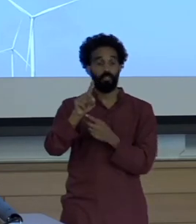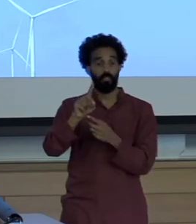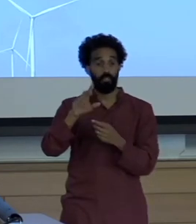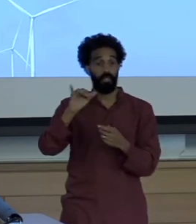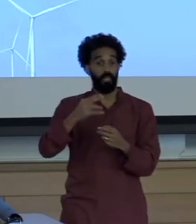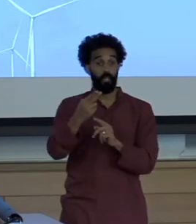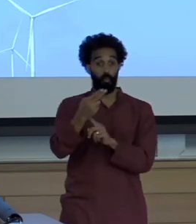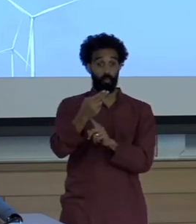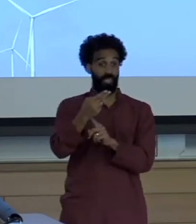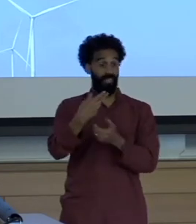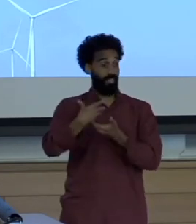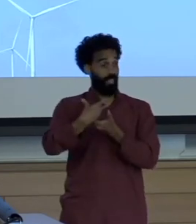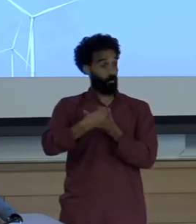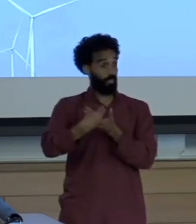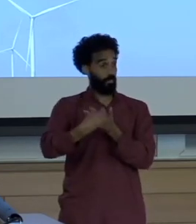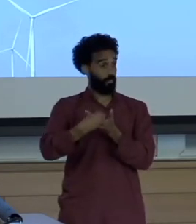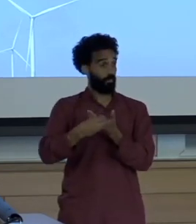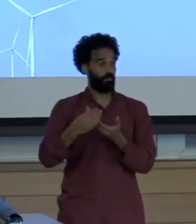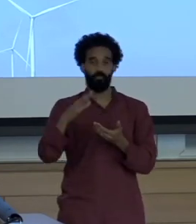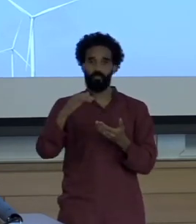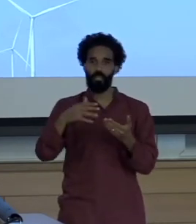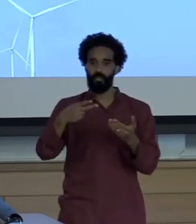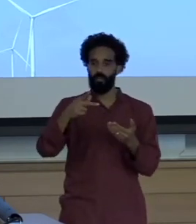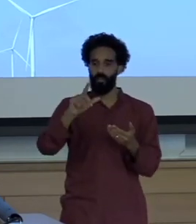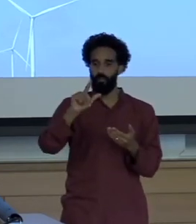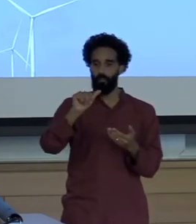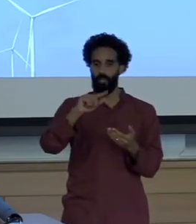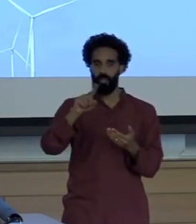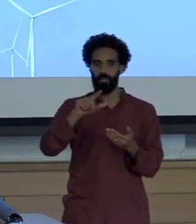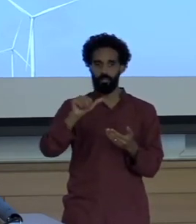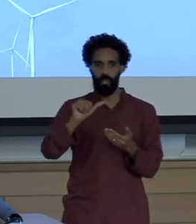it was plus at espana which was undergoing renovation and